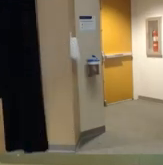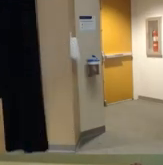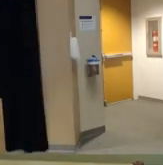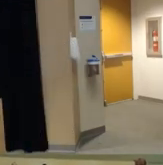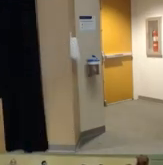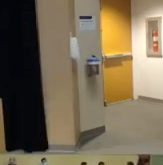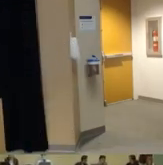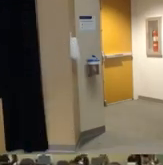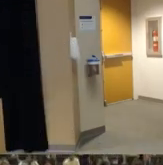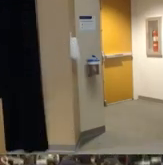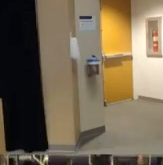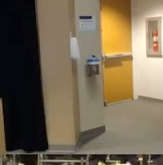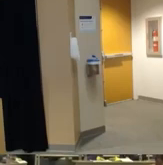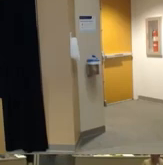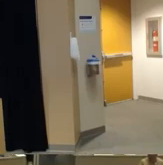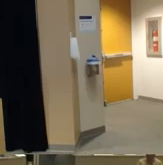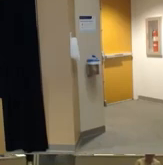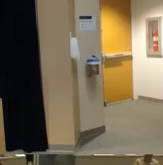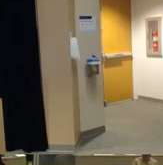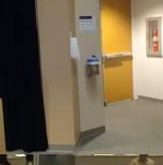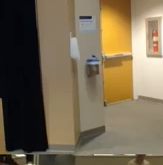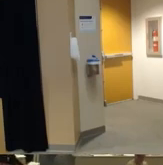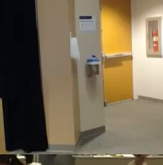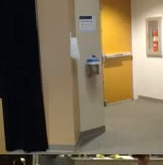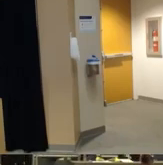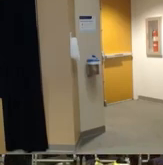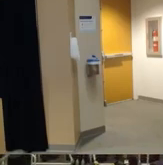we are gonna sort of kick things off with the trainees probably at about 10 after